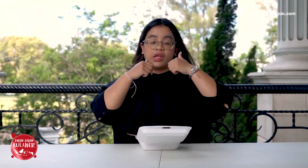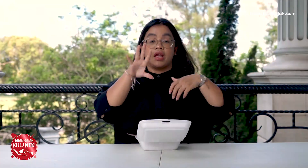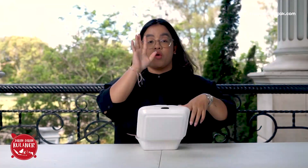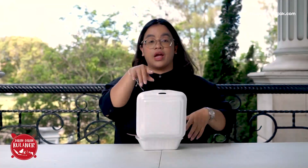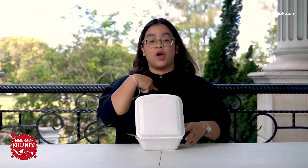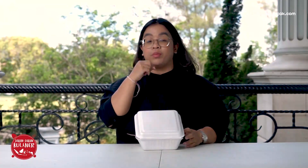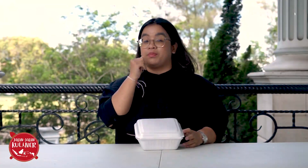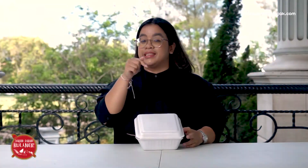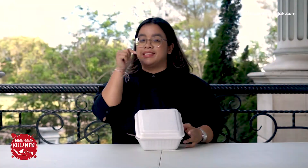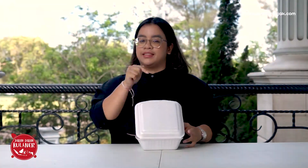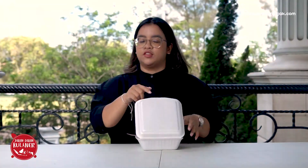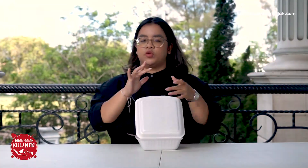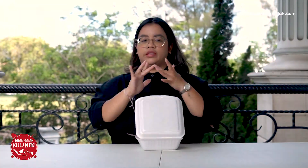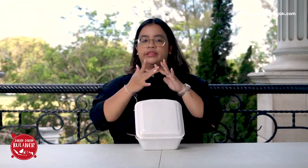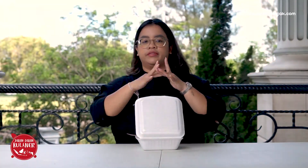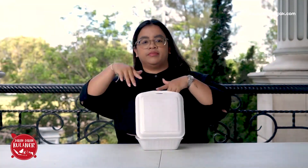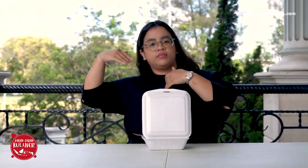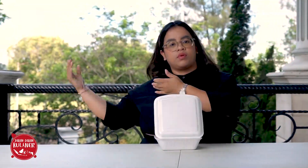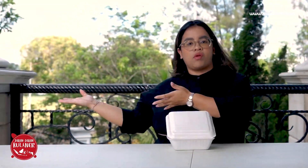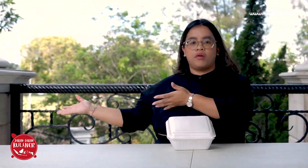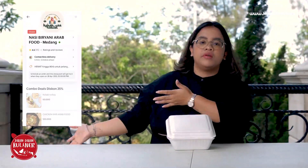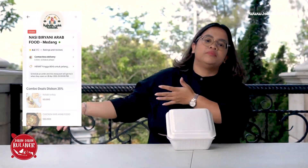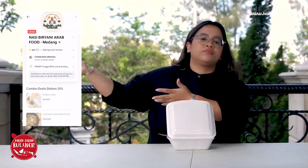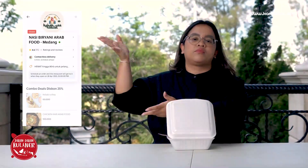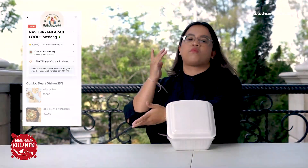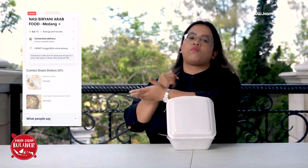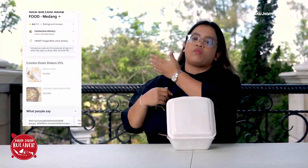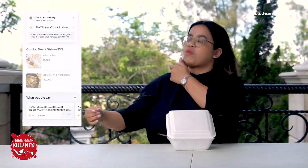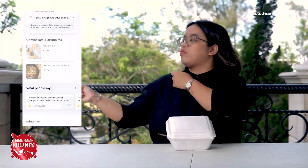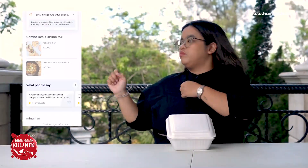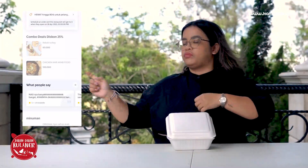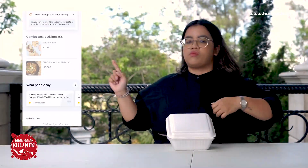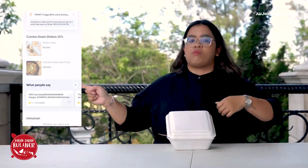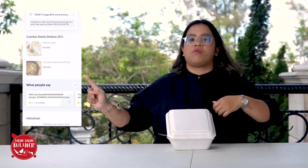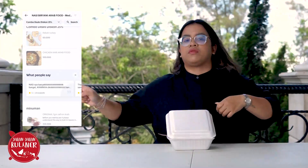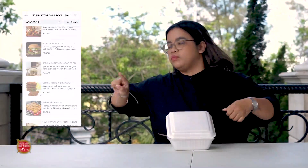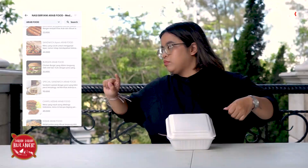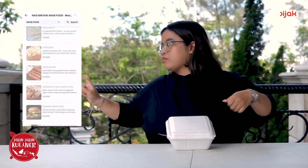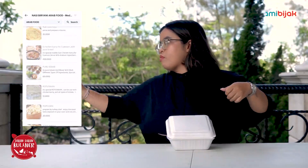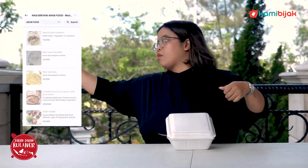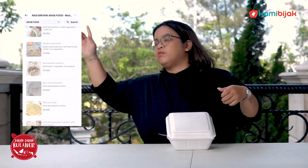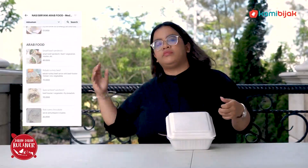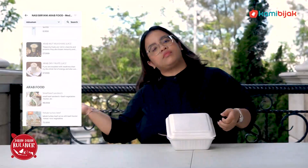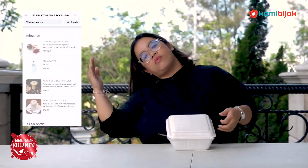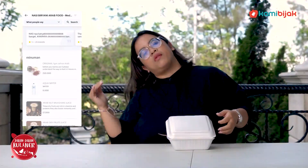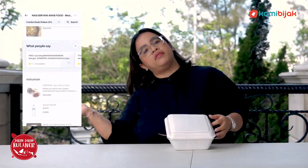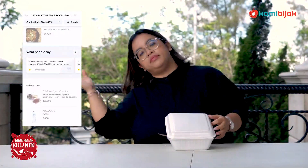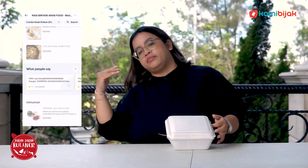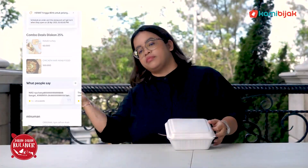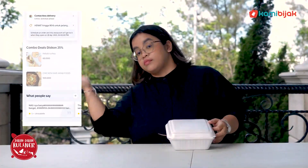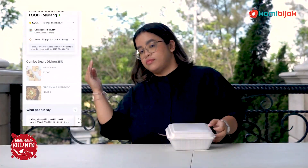Oh yes, I ordered this Arabic Food Biryani Rice, Medang.